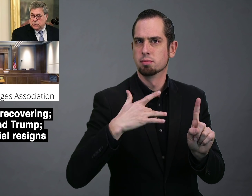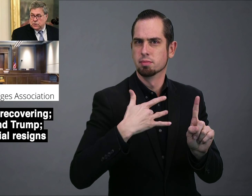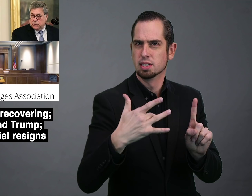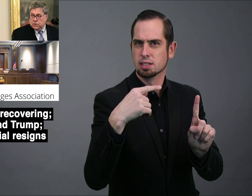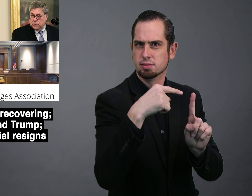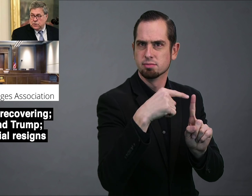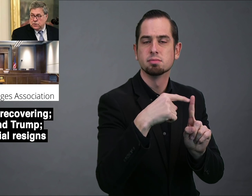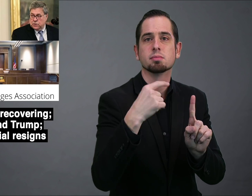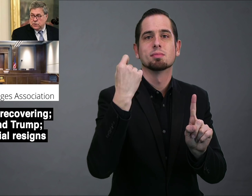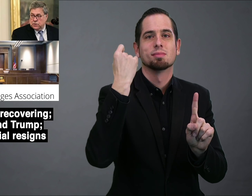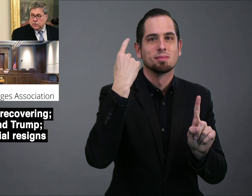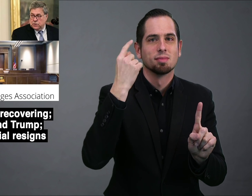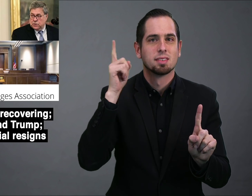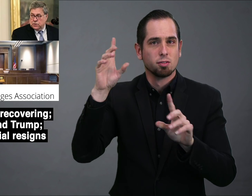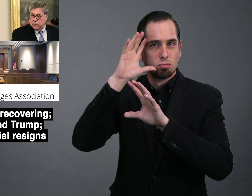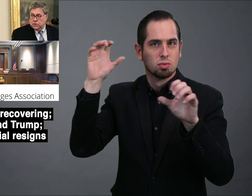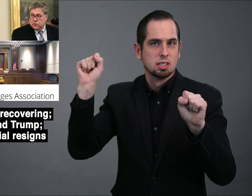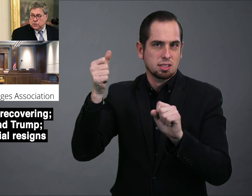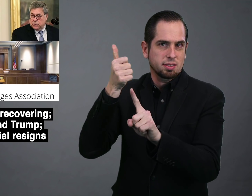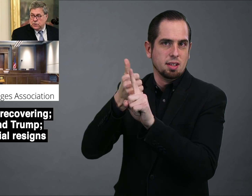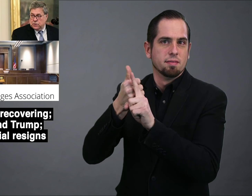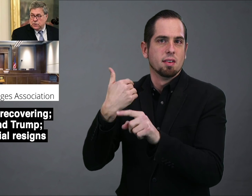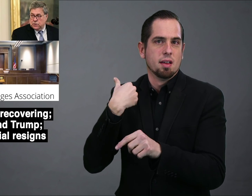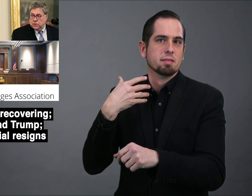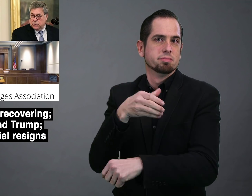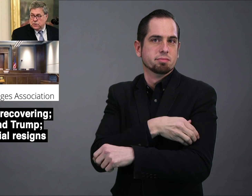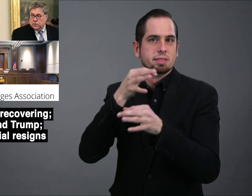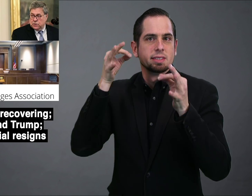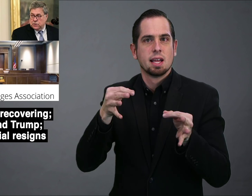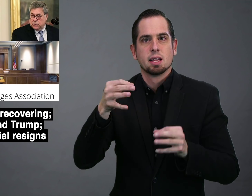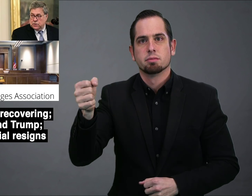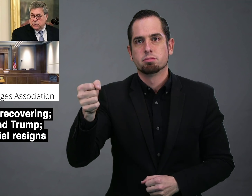General - although the president decides